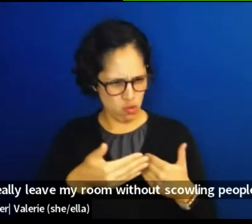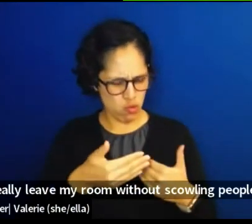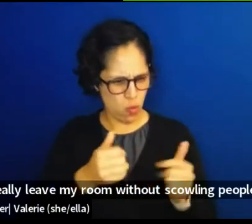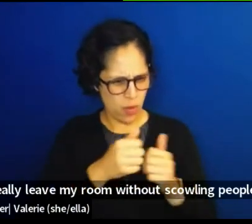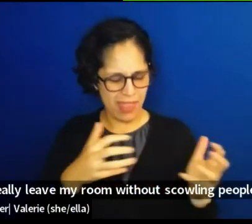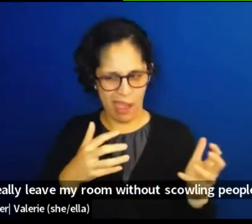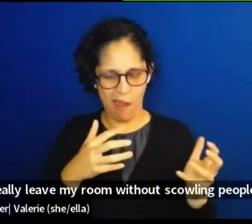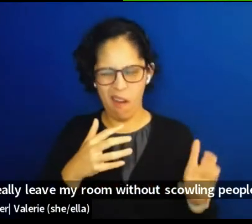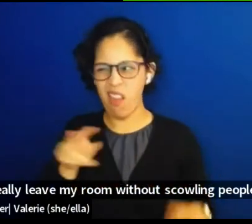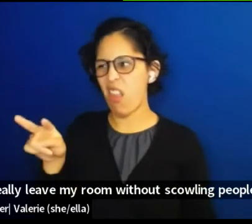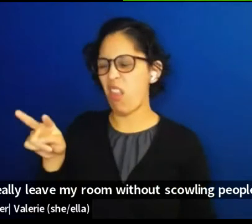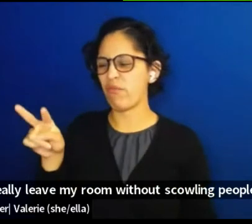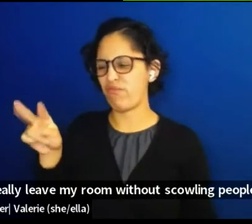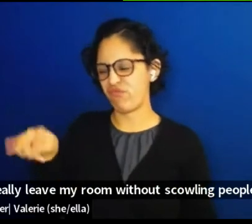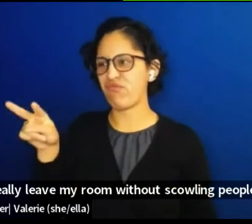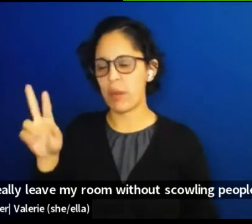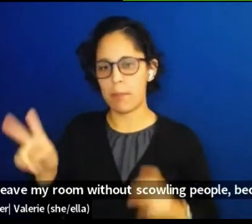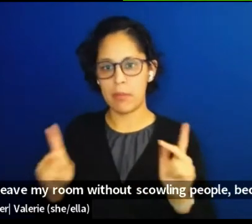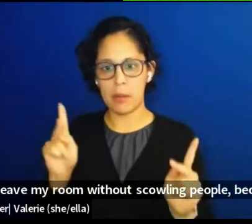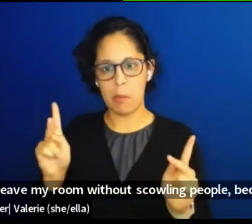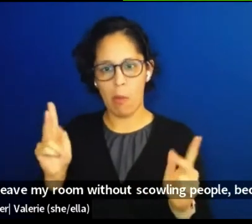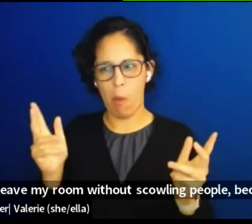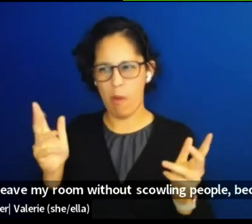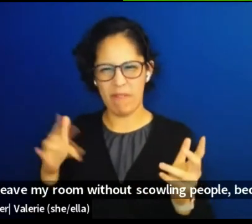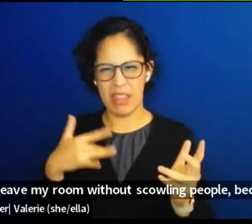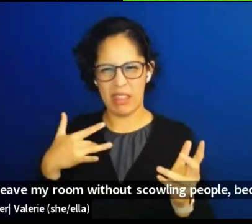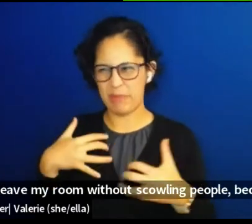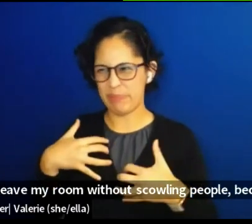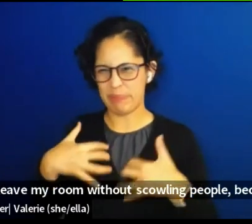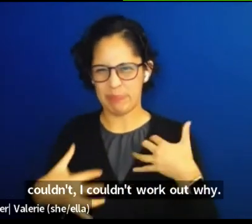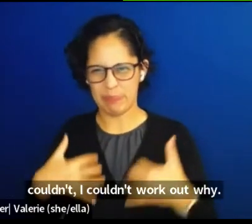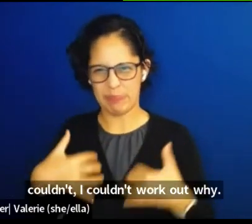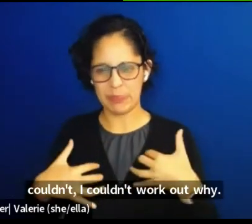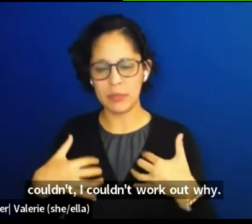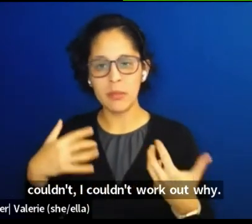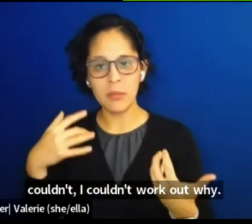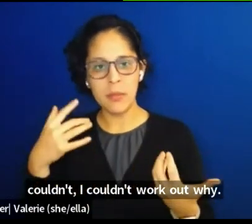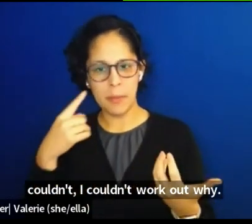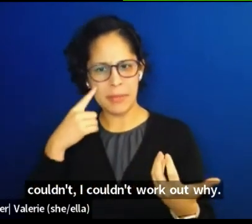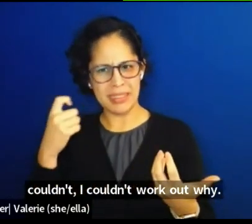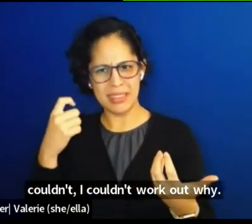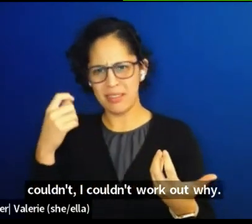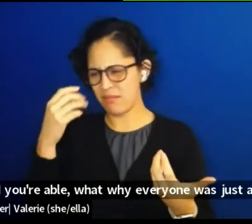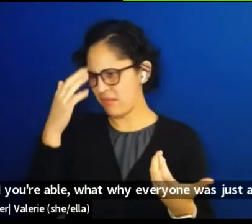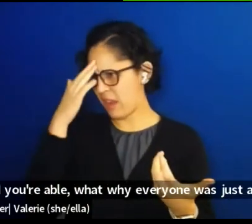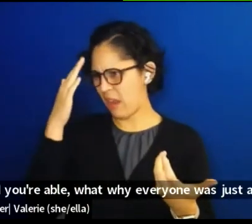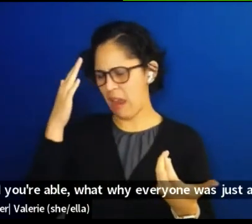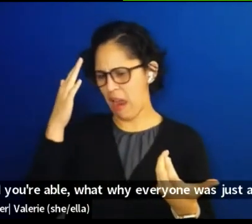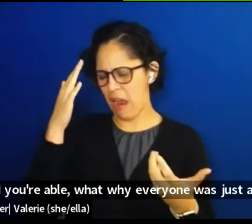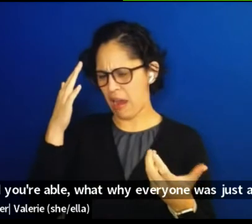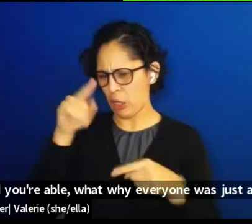'Cause I couldn't work out why and you were able... Why everyone was just able to live life?